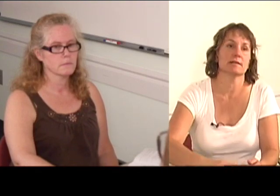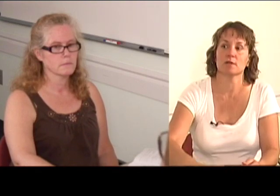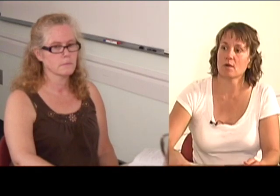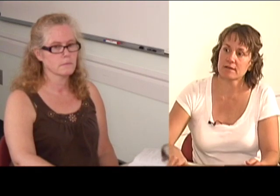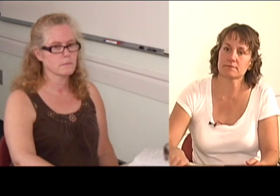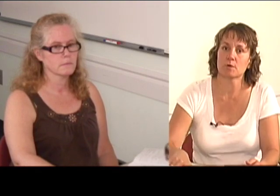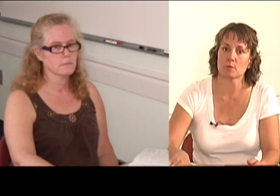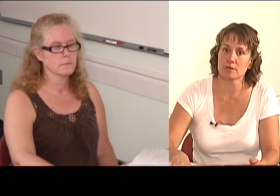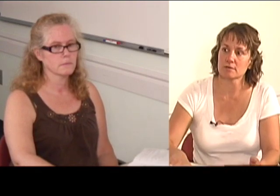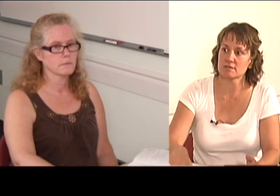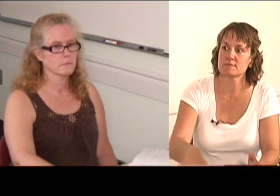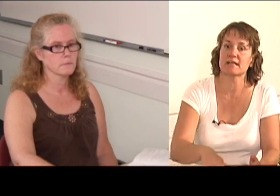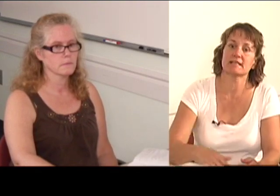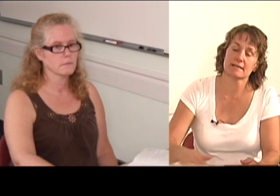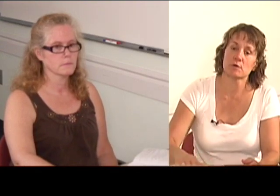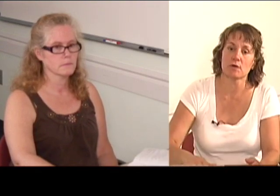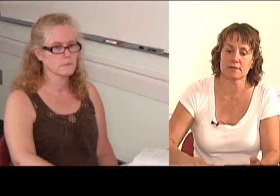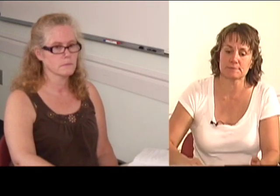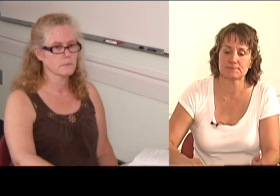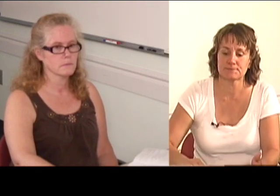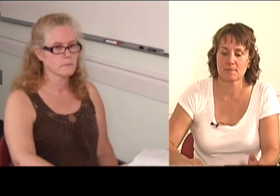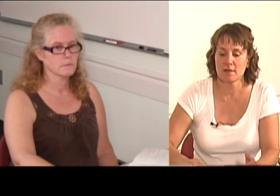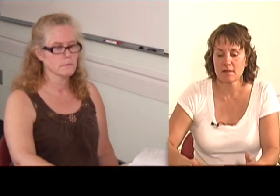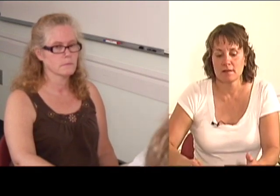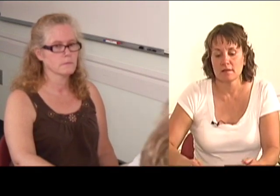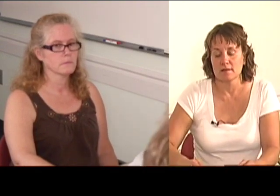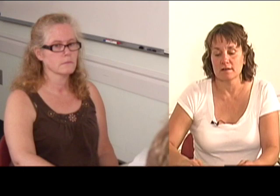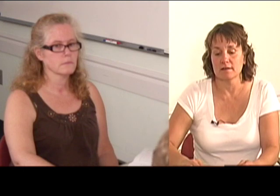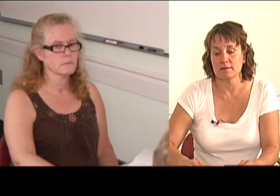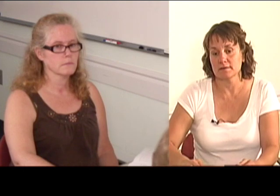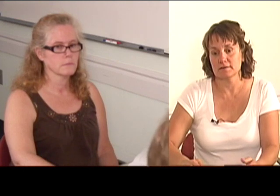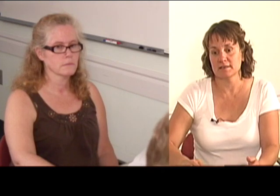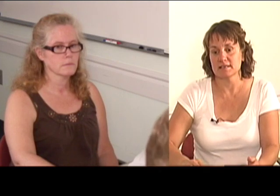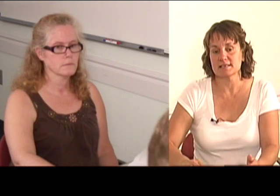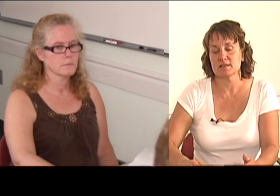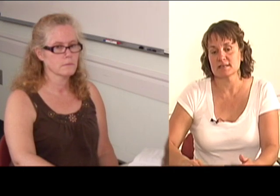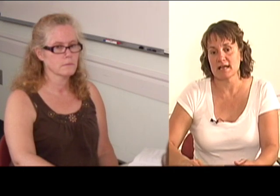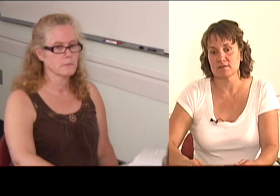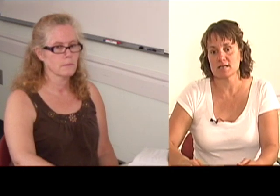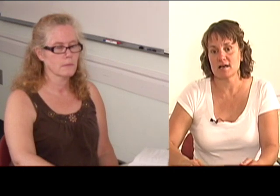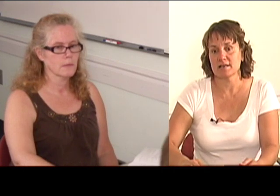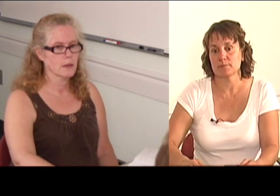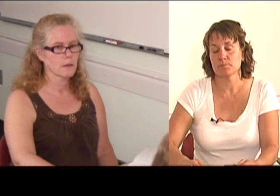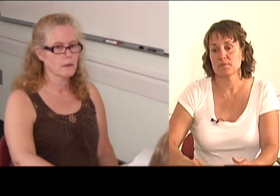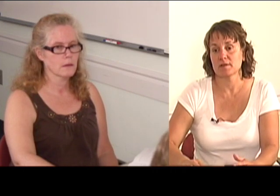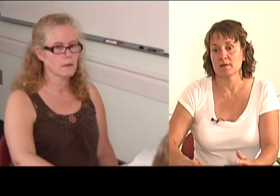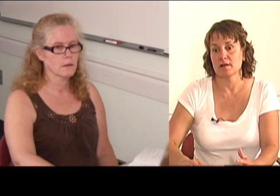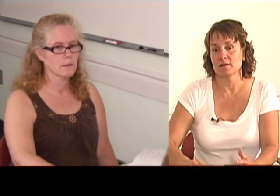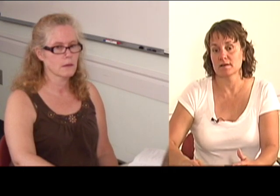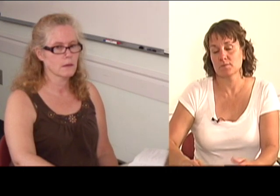and keep going forward, or spinning them around. And it slows down time.